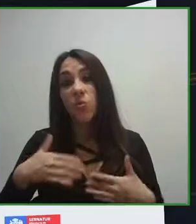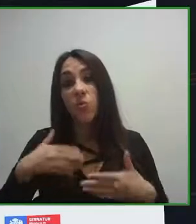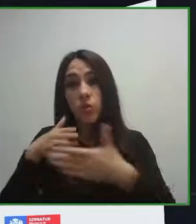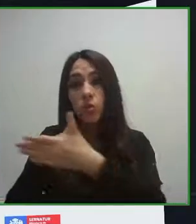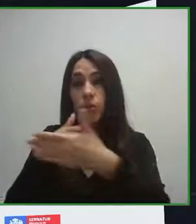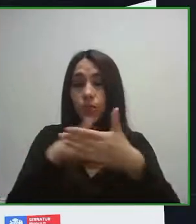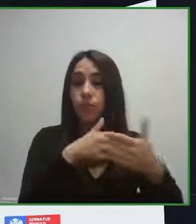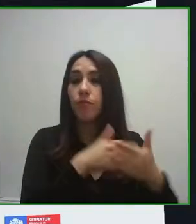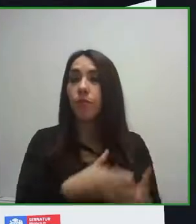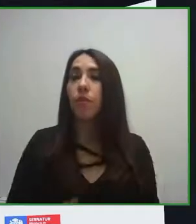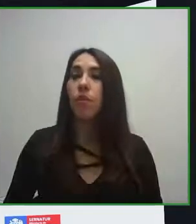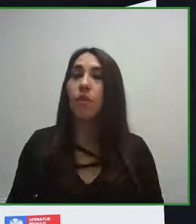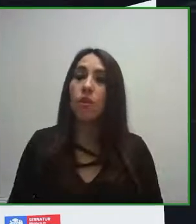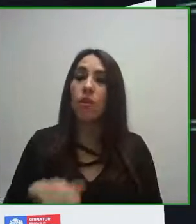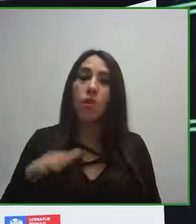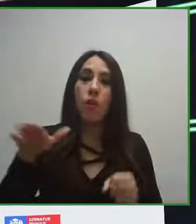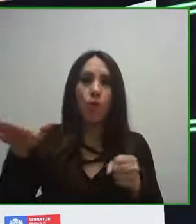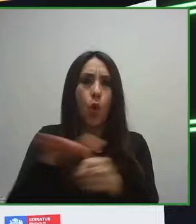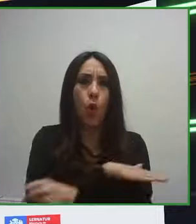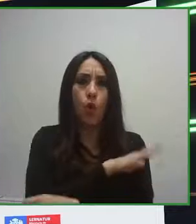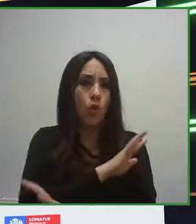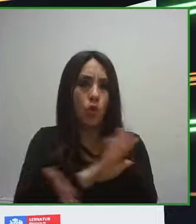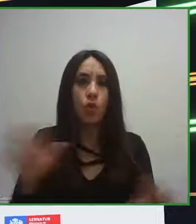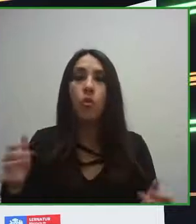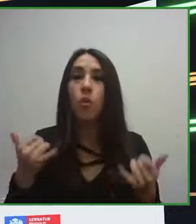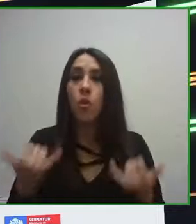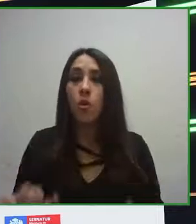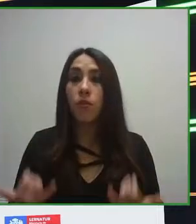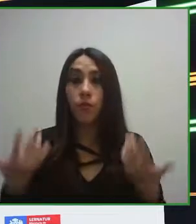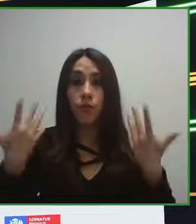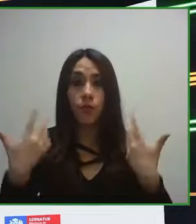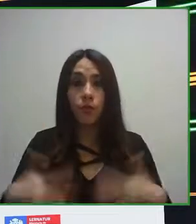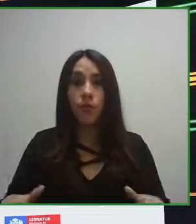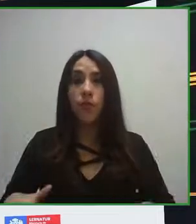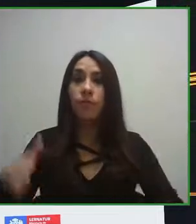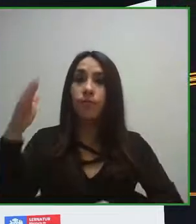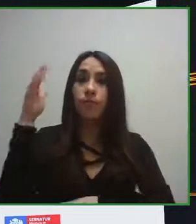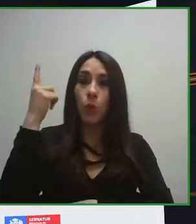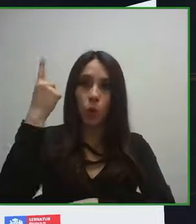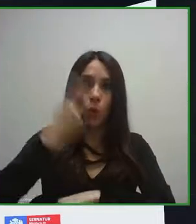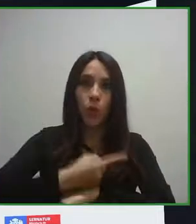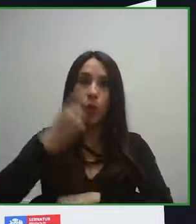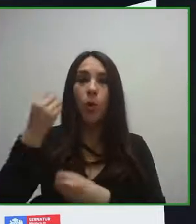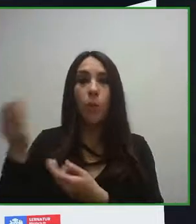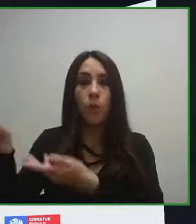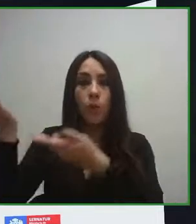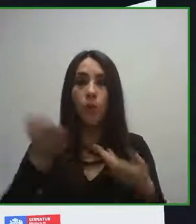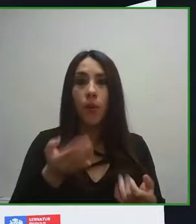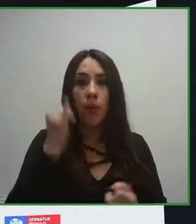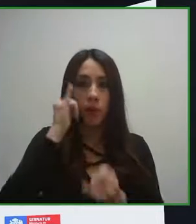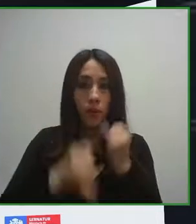To finish the day, we'd like to invite you to enjoy our last session “Access to Culture”.